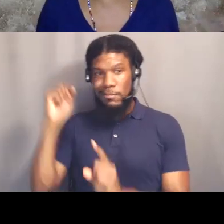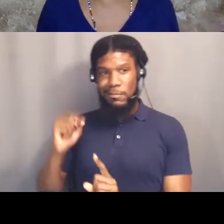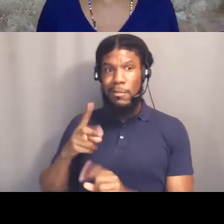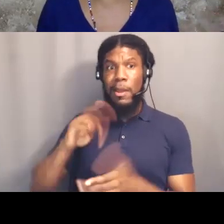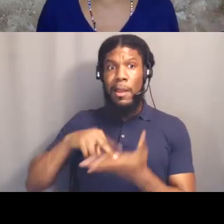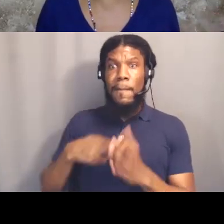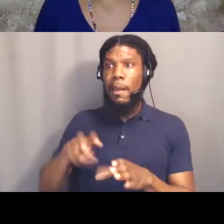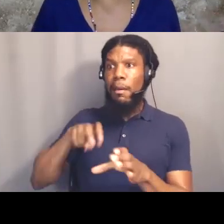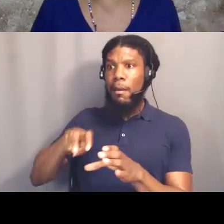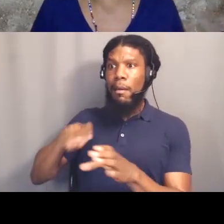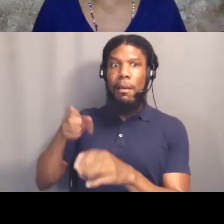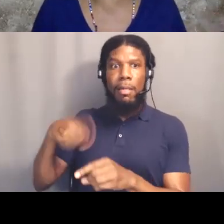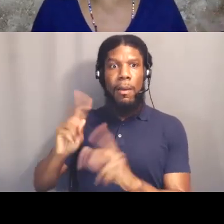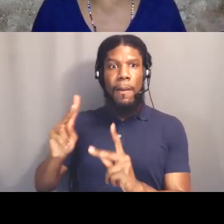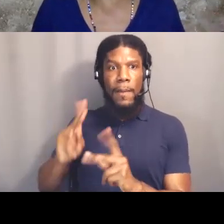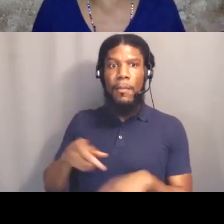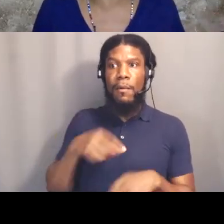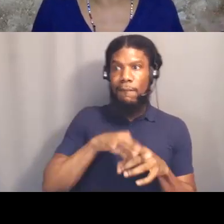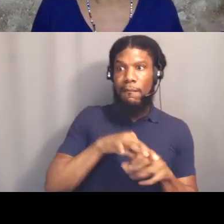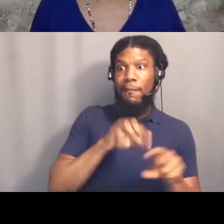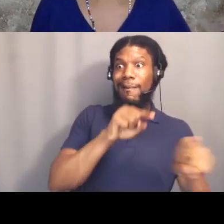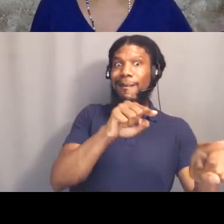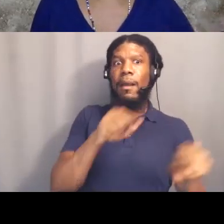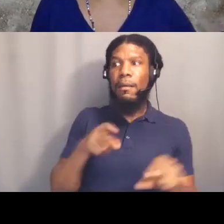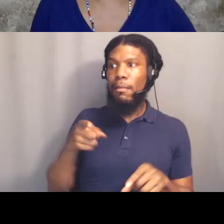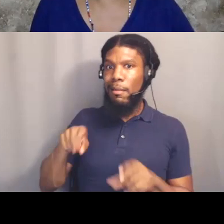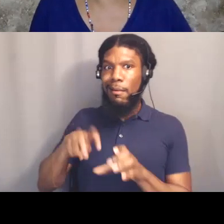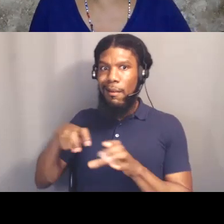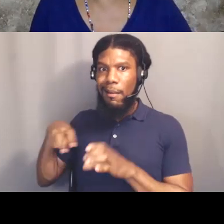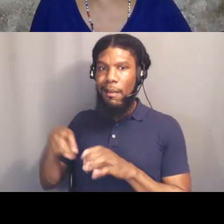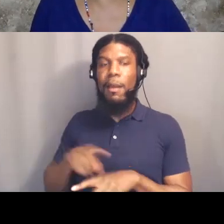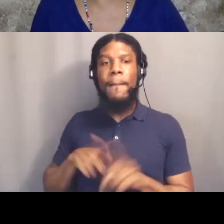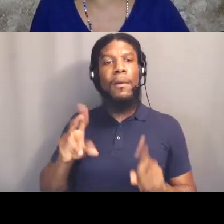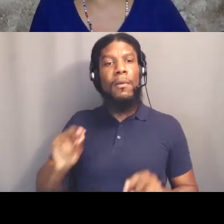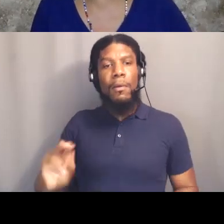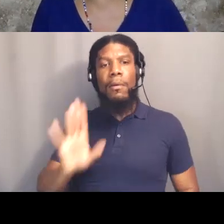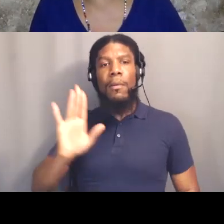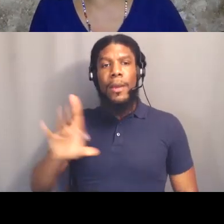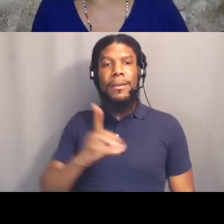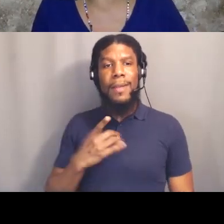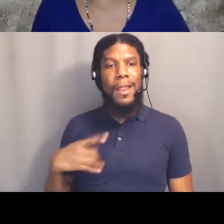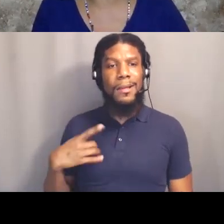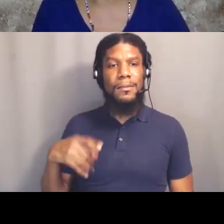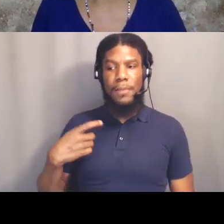supremacy, getting their delegates seated was a strategy towards Black Power.